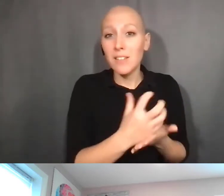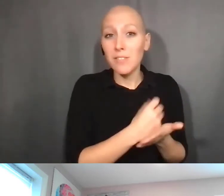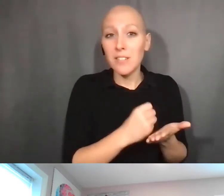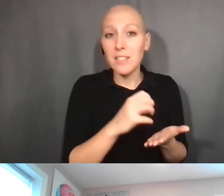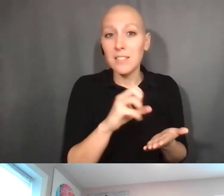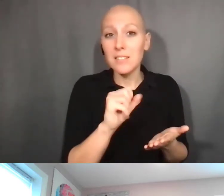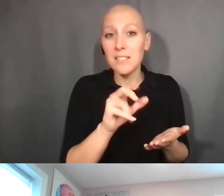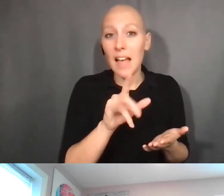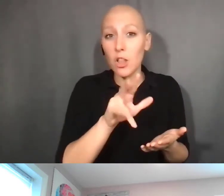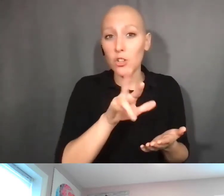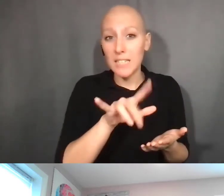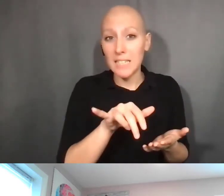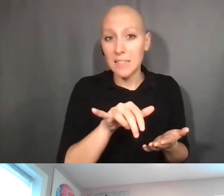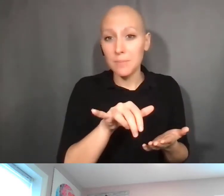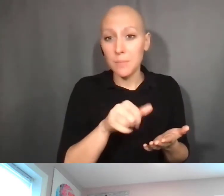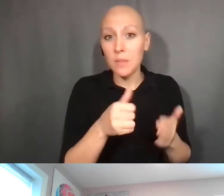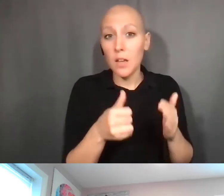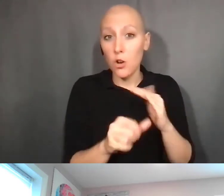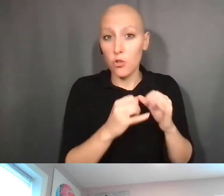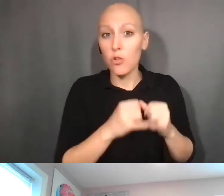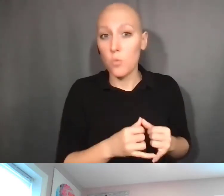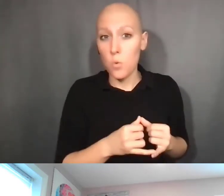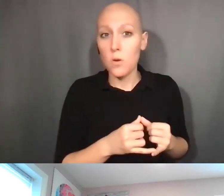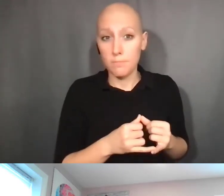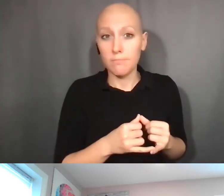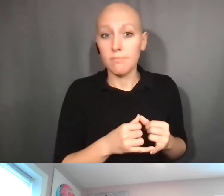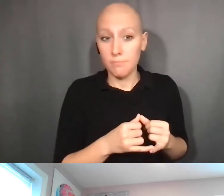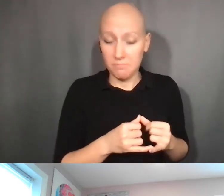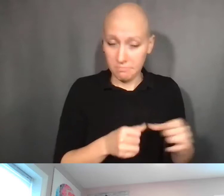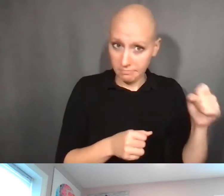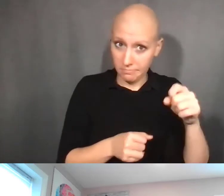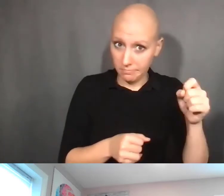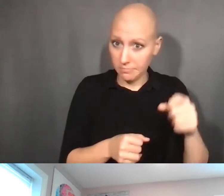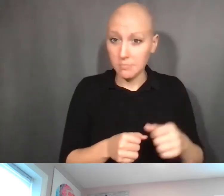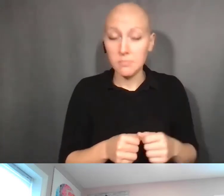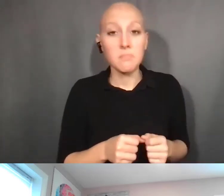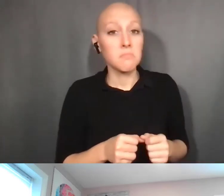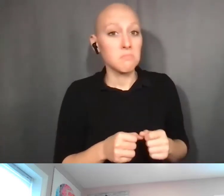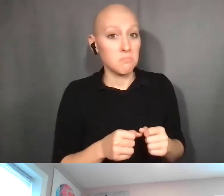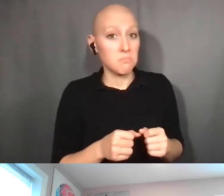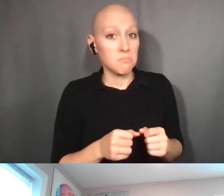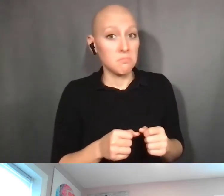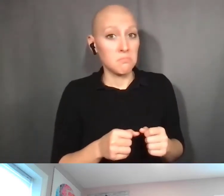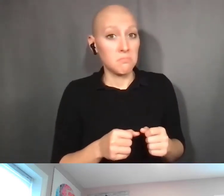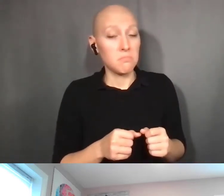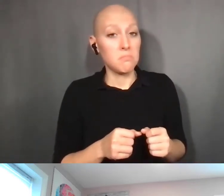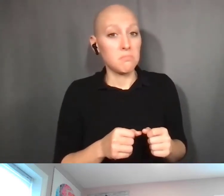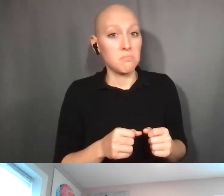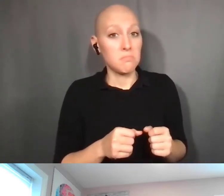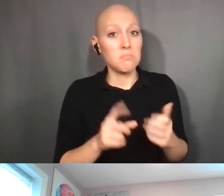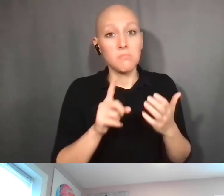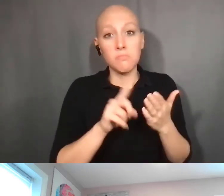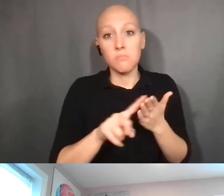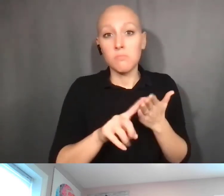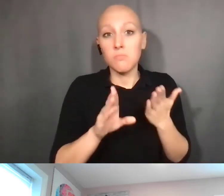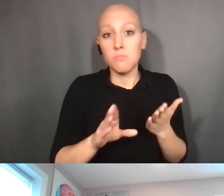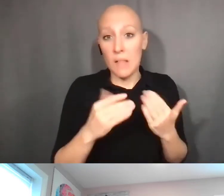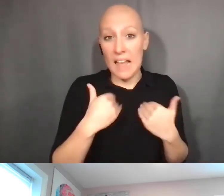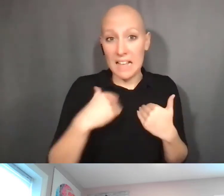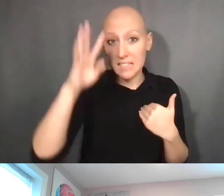Got salary under an award. Kristin Ta: Mmmhmm. Mary Fran Deutsch: And he has an invention, under that award. That would be an invention funded